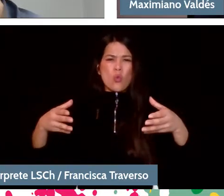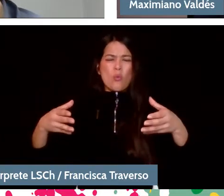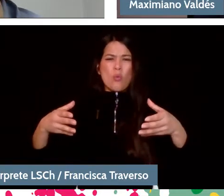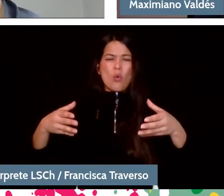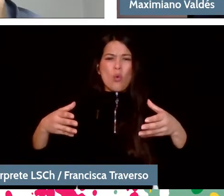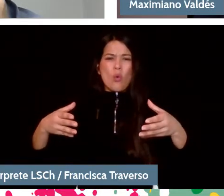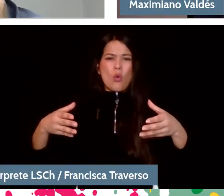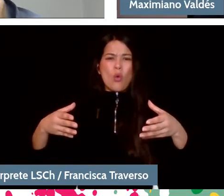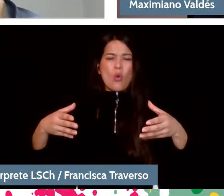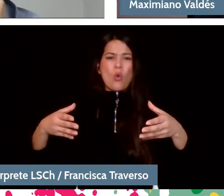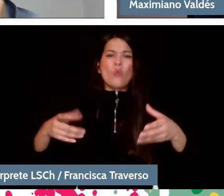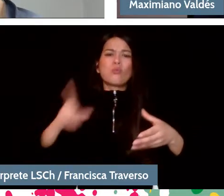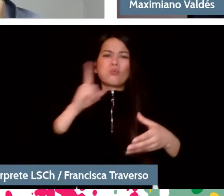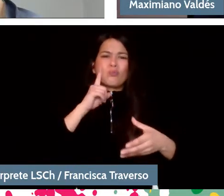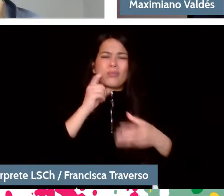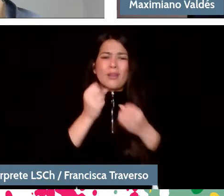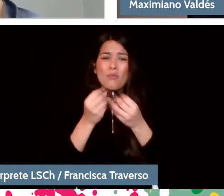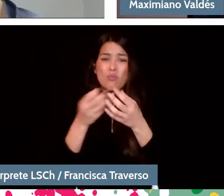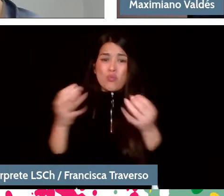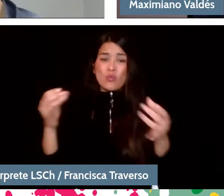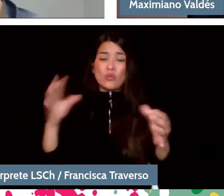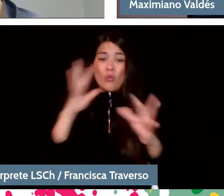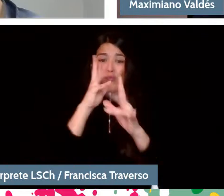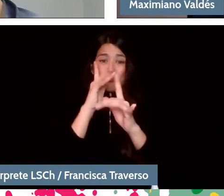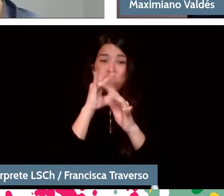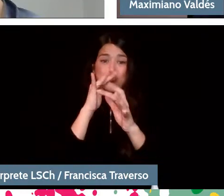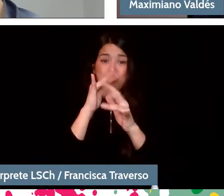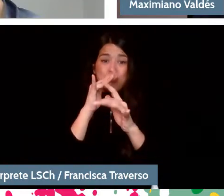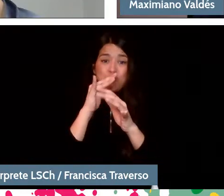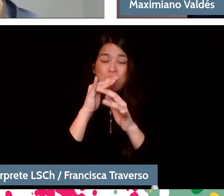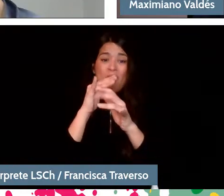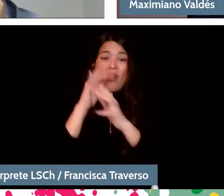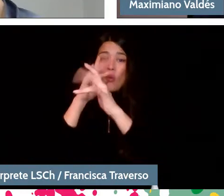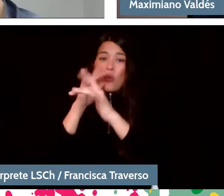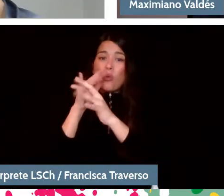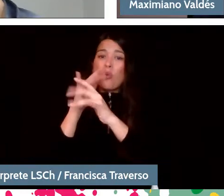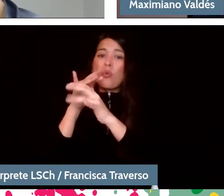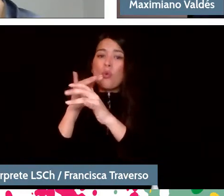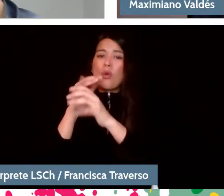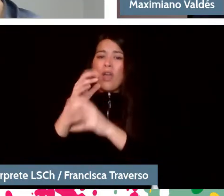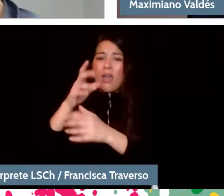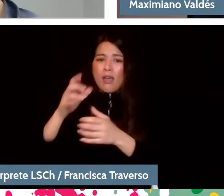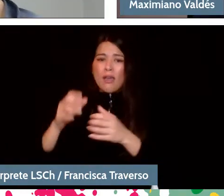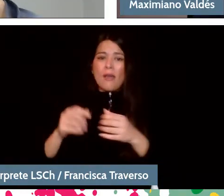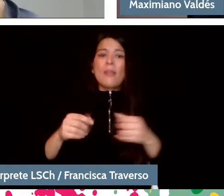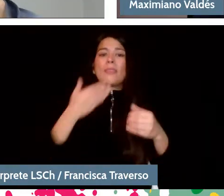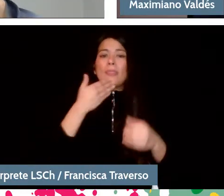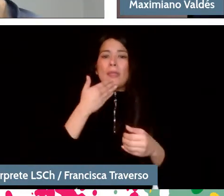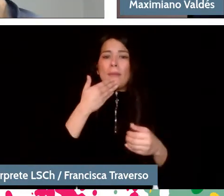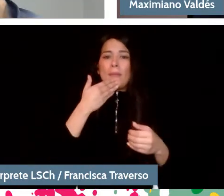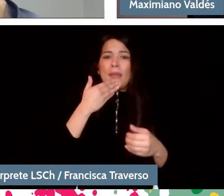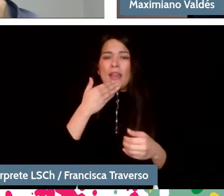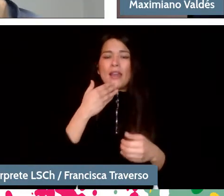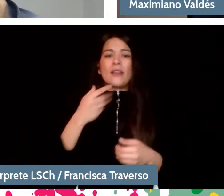corresponds to a number of string instruments that can produce the sound that the composer had in mind.